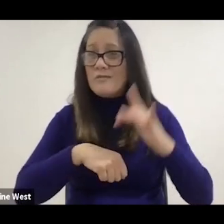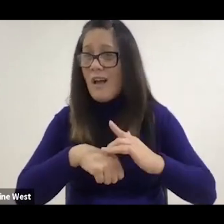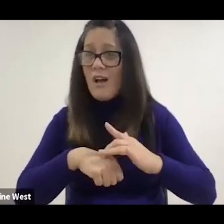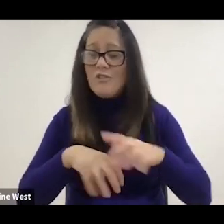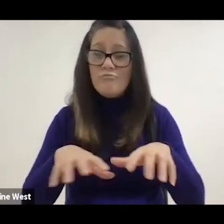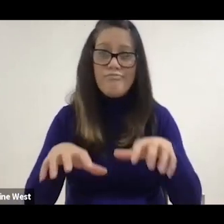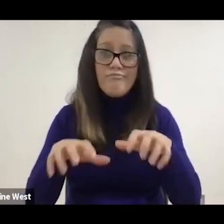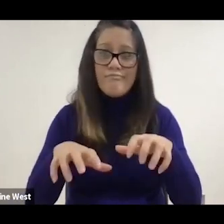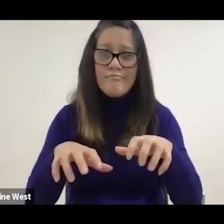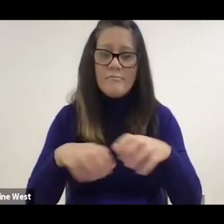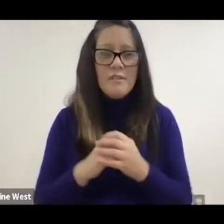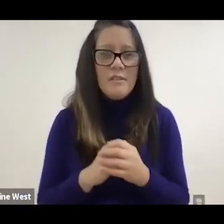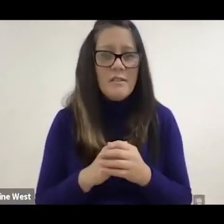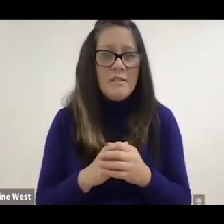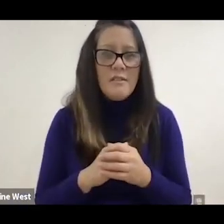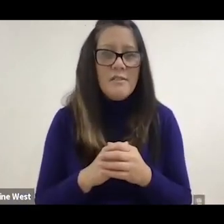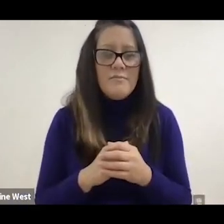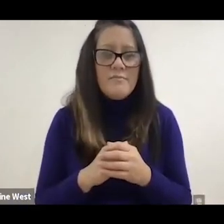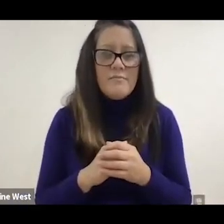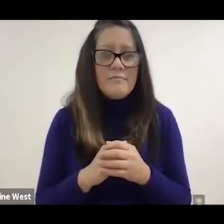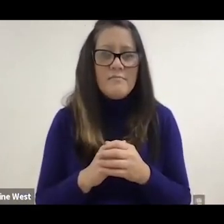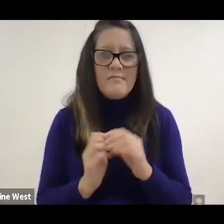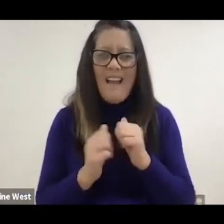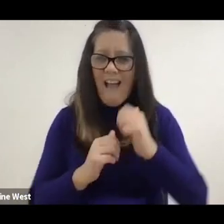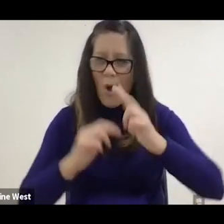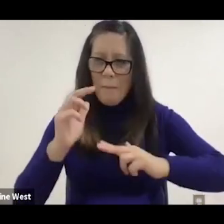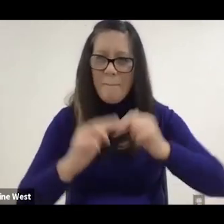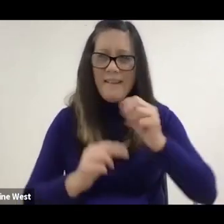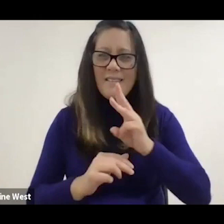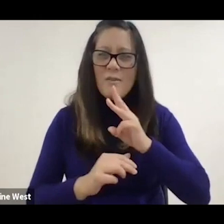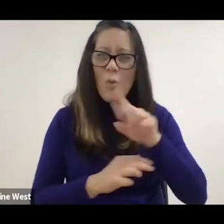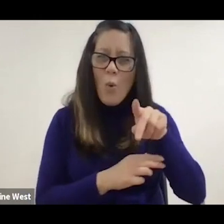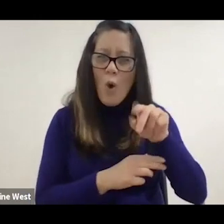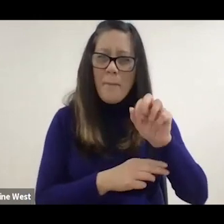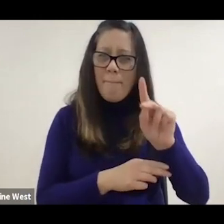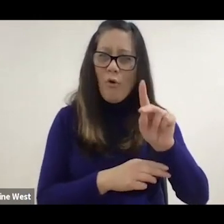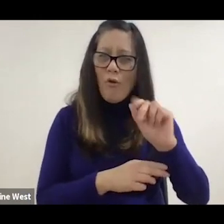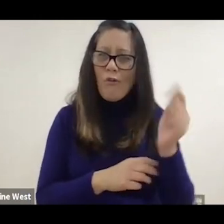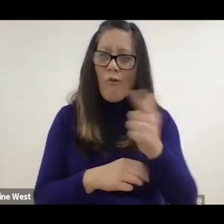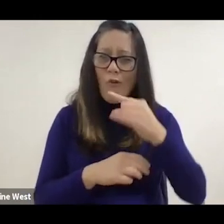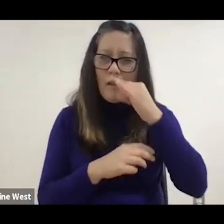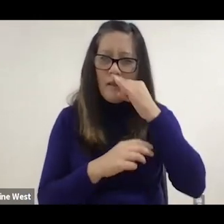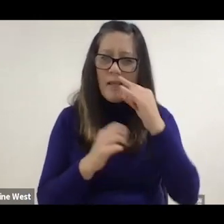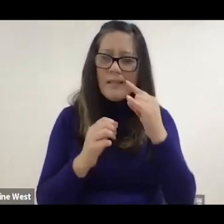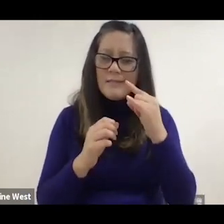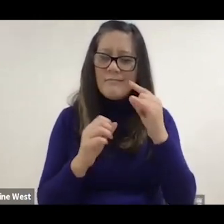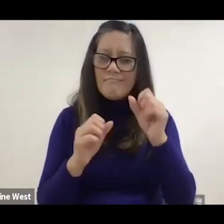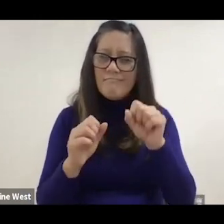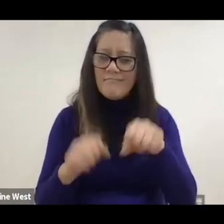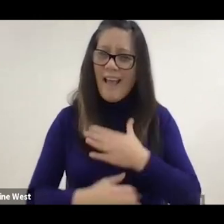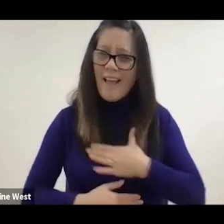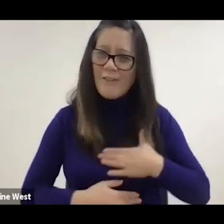the results can be shocking. So how do you build a water park that all kids can enjoy?